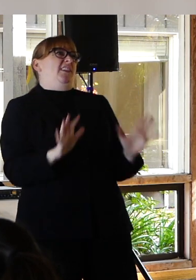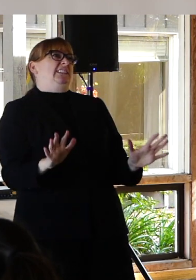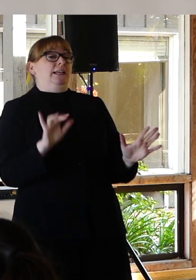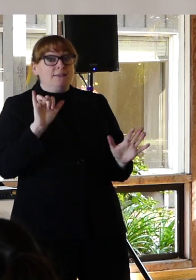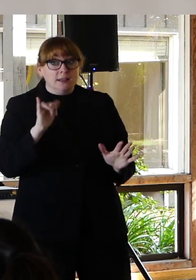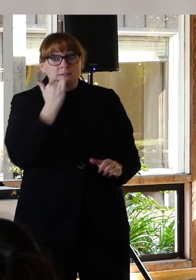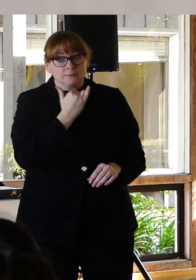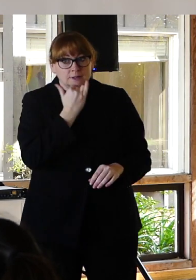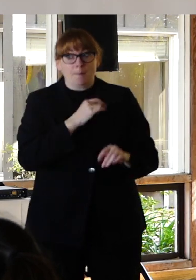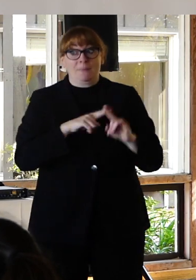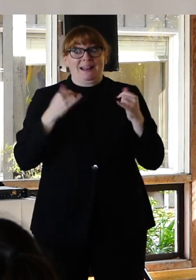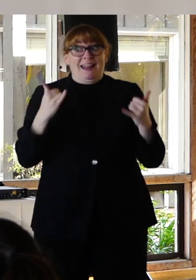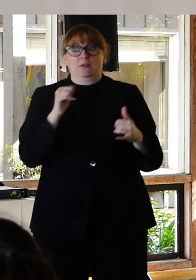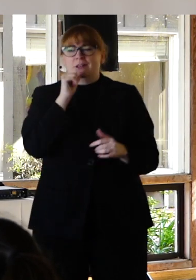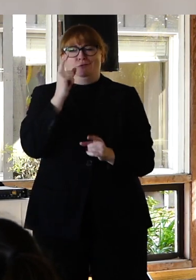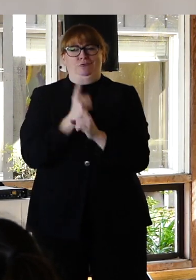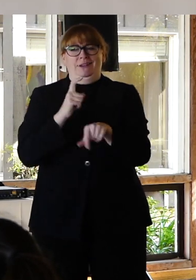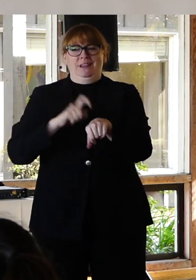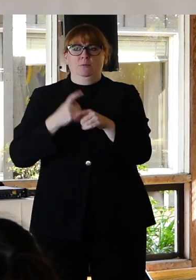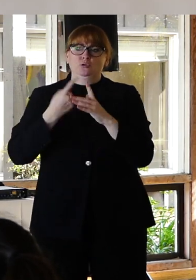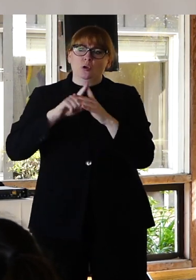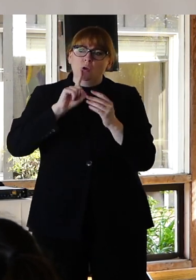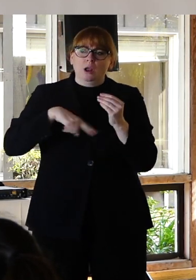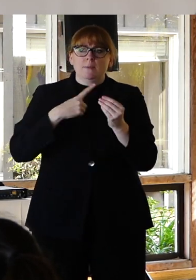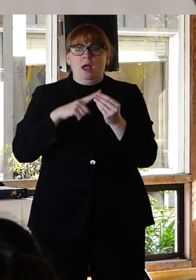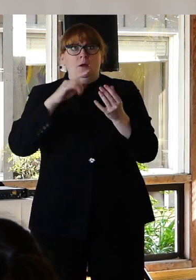to get into an existential debate with someone about the worthwhileness